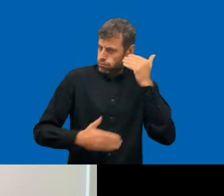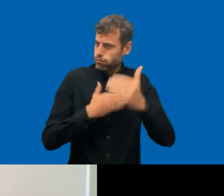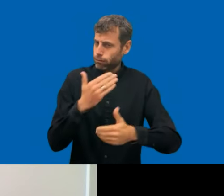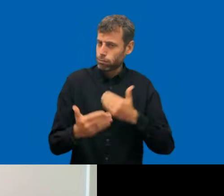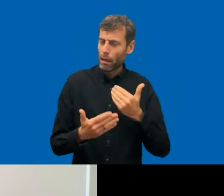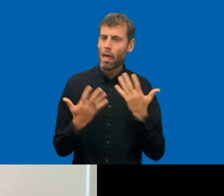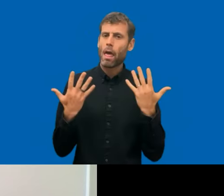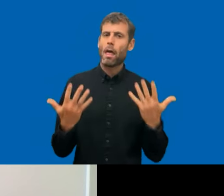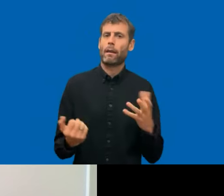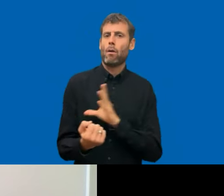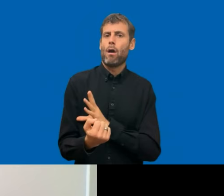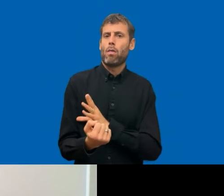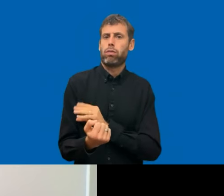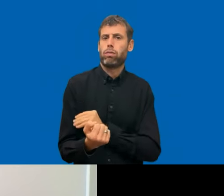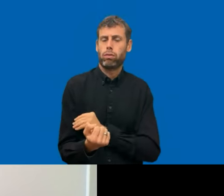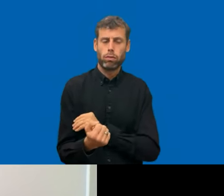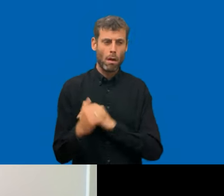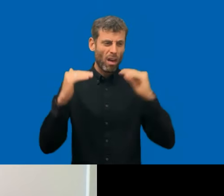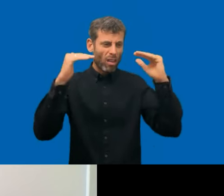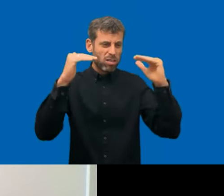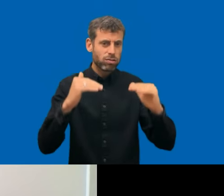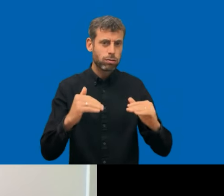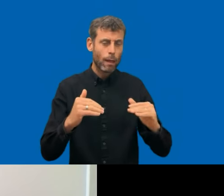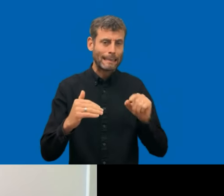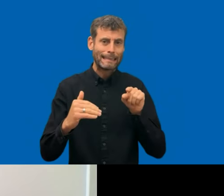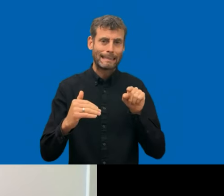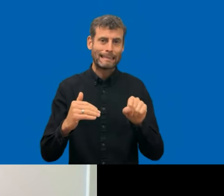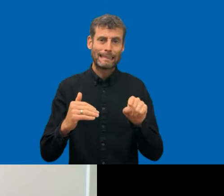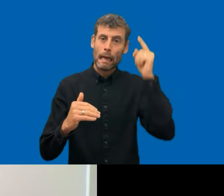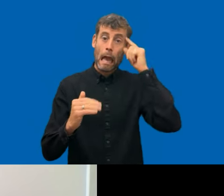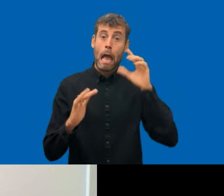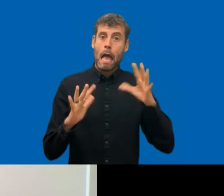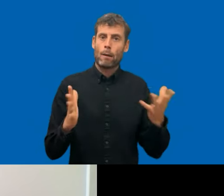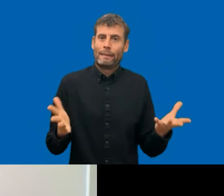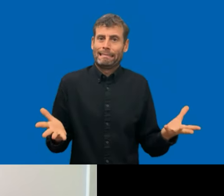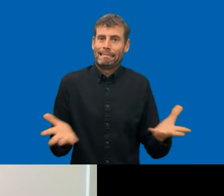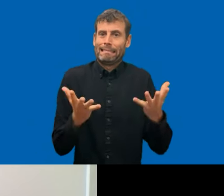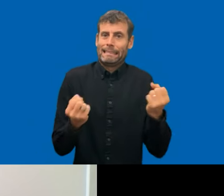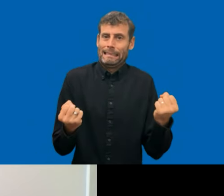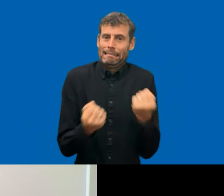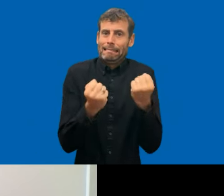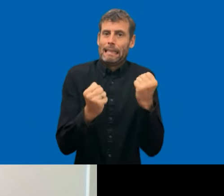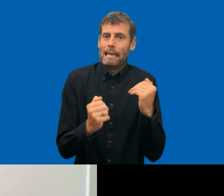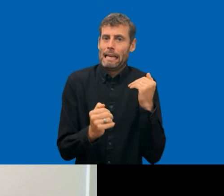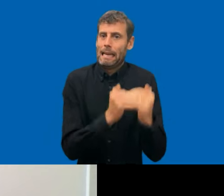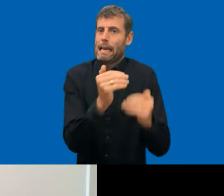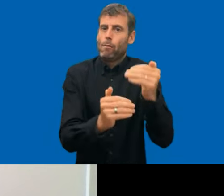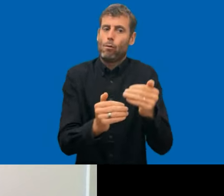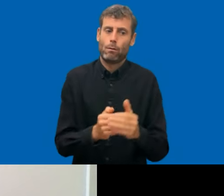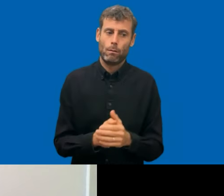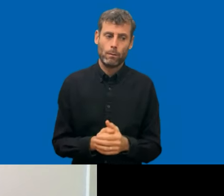time, and, of course, the other countries where accessibility has not been part of the legislation